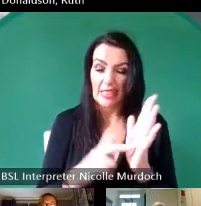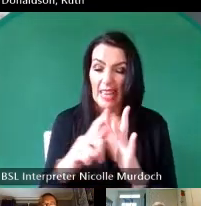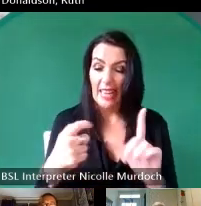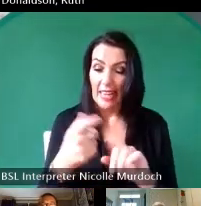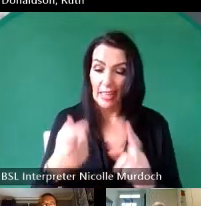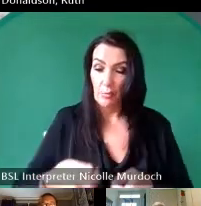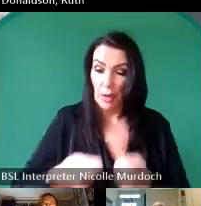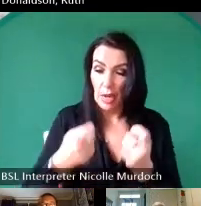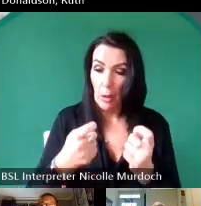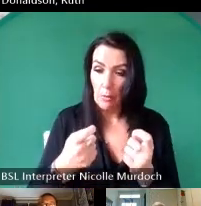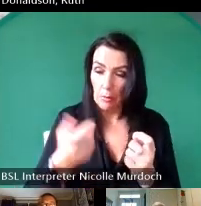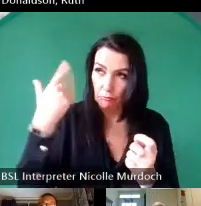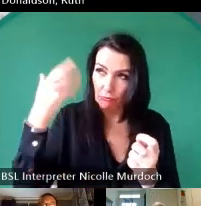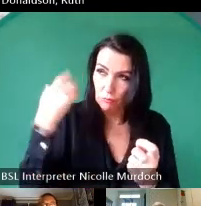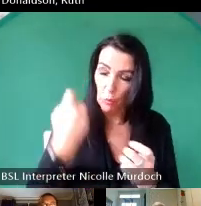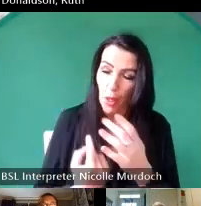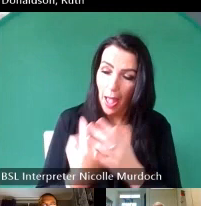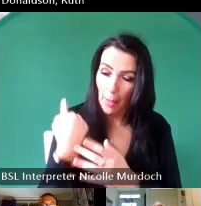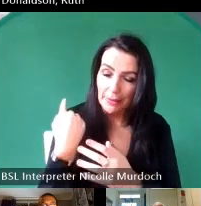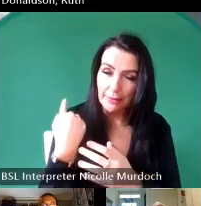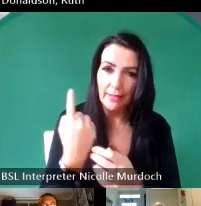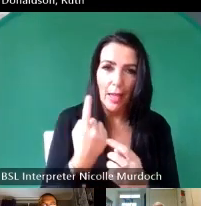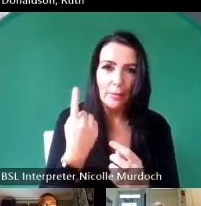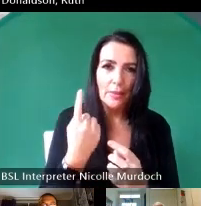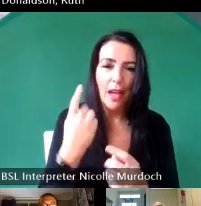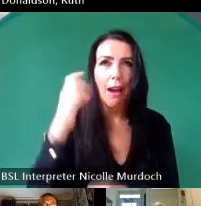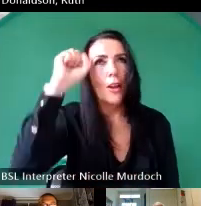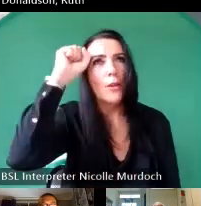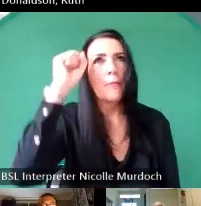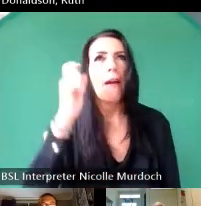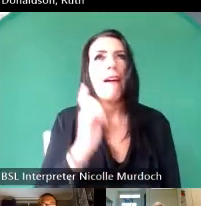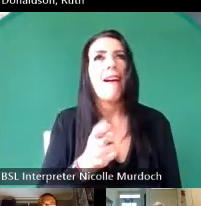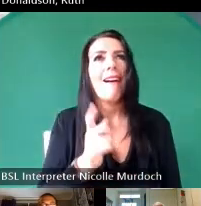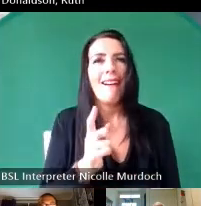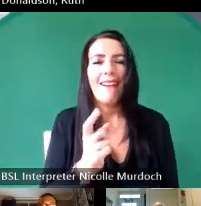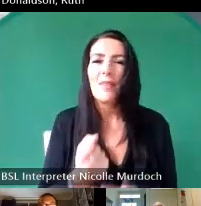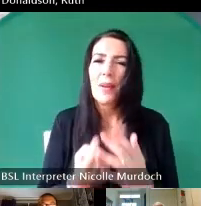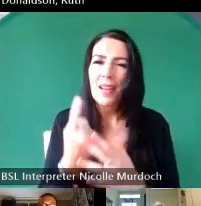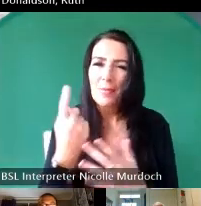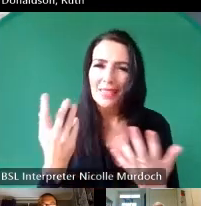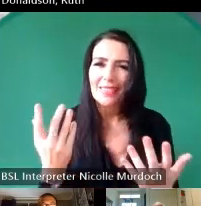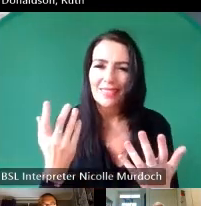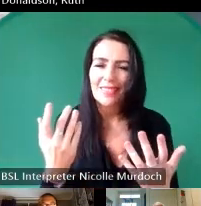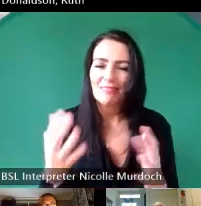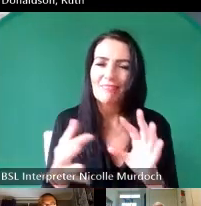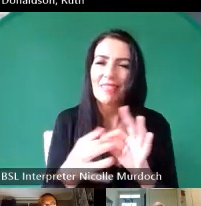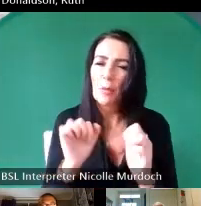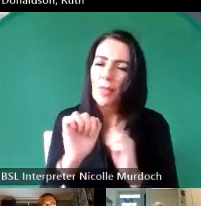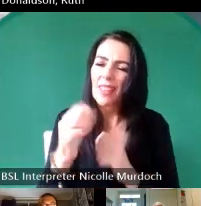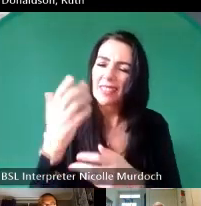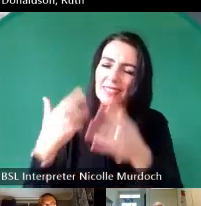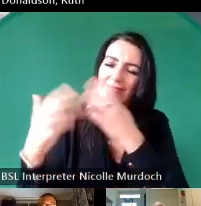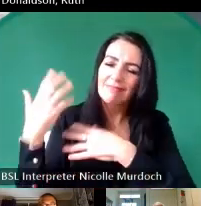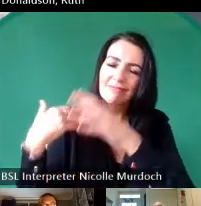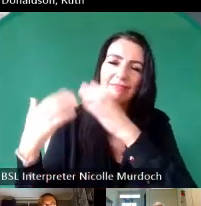and he has this joy in rediscovering a part of his history and that gives him you know this